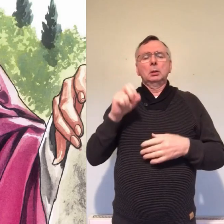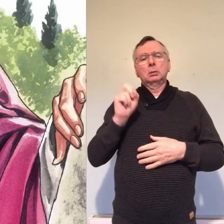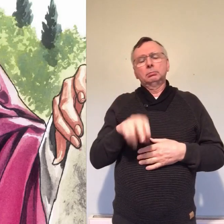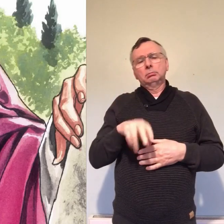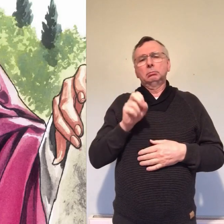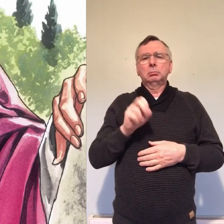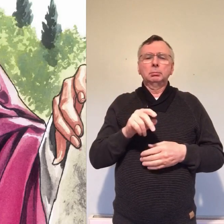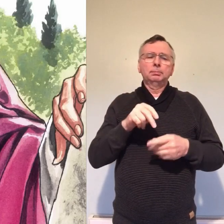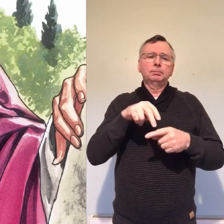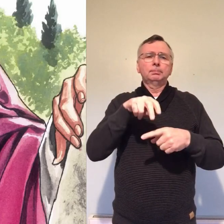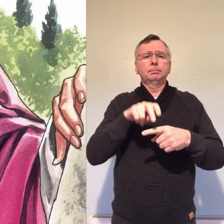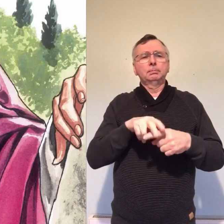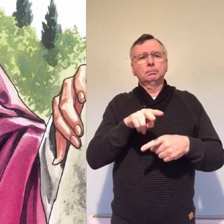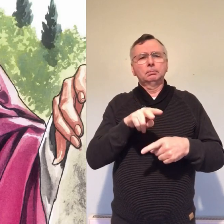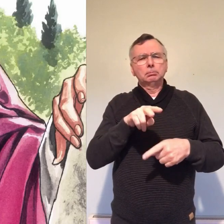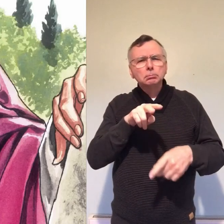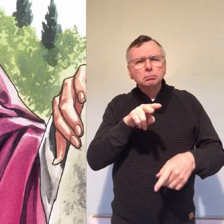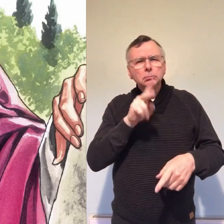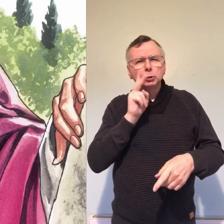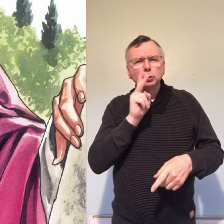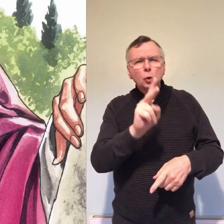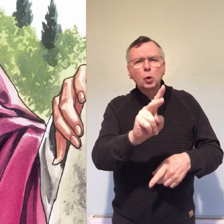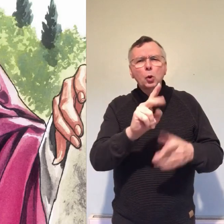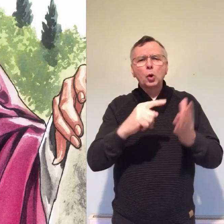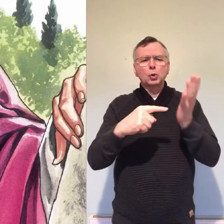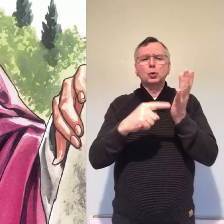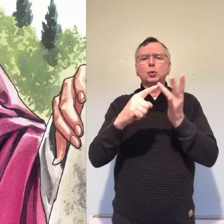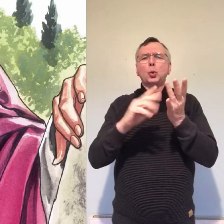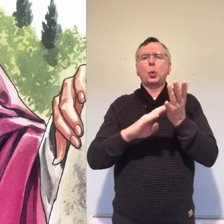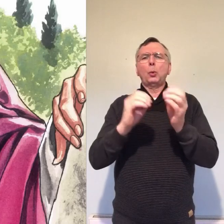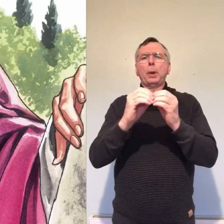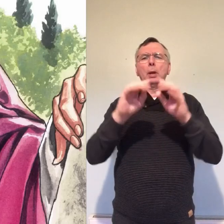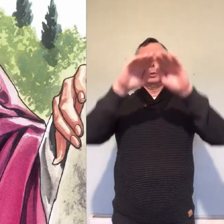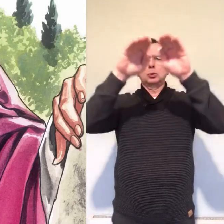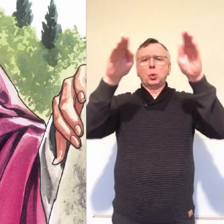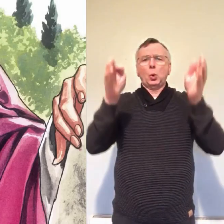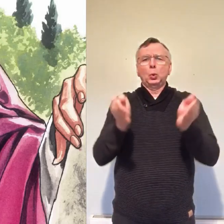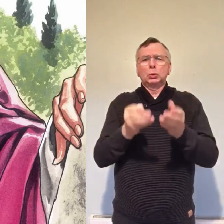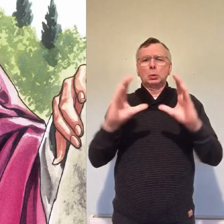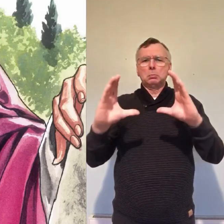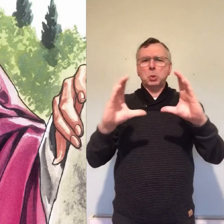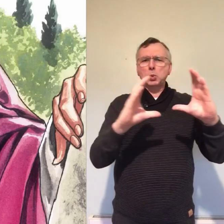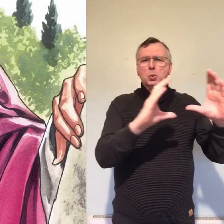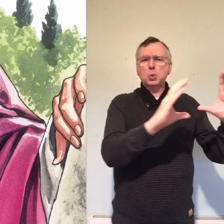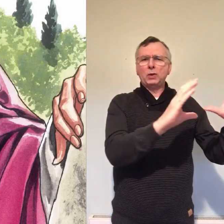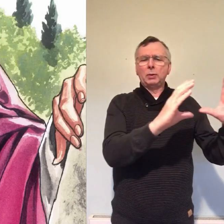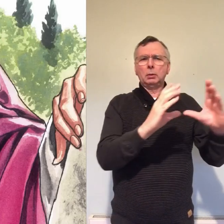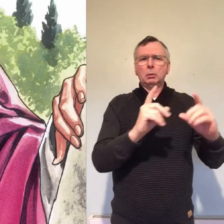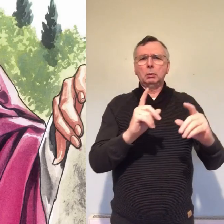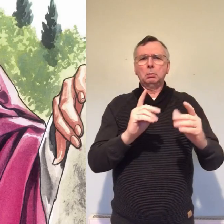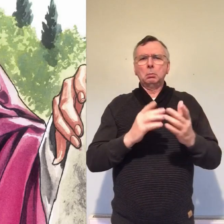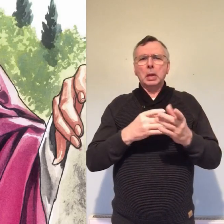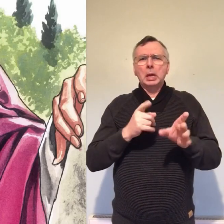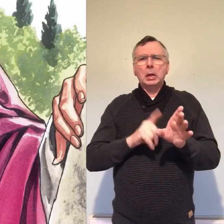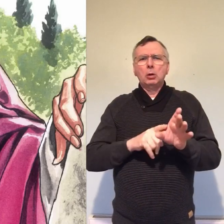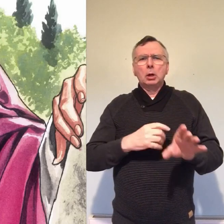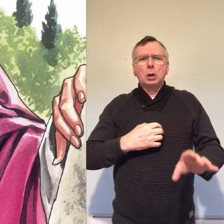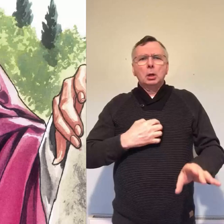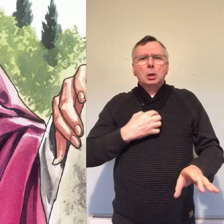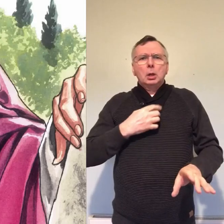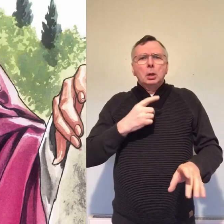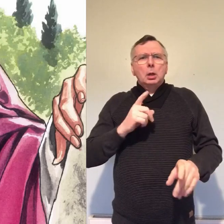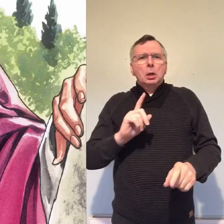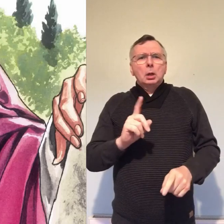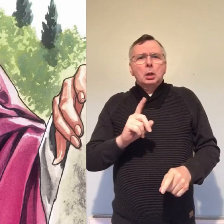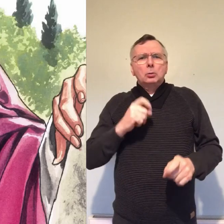the tomb of Jesus and saw that the stone had been removed from the entrance peering inside